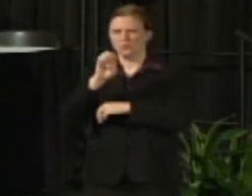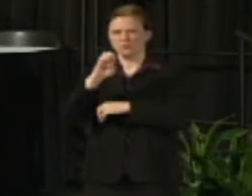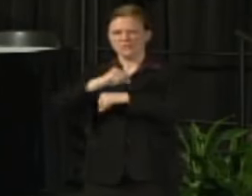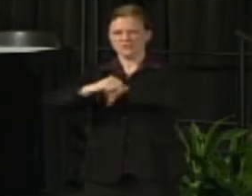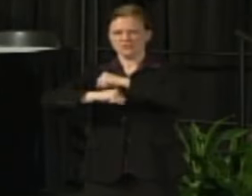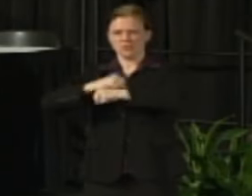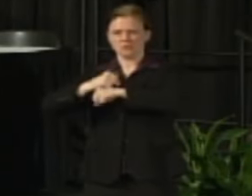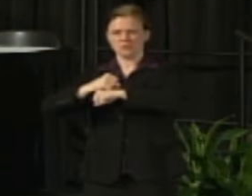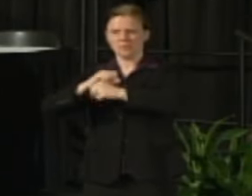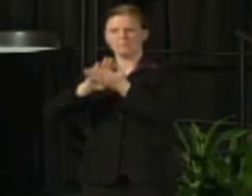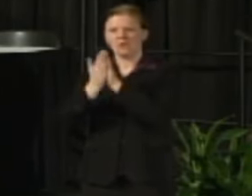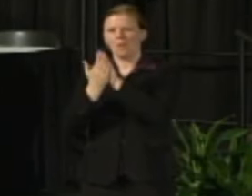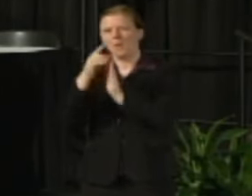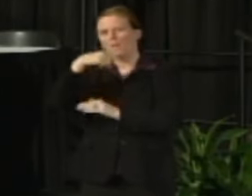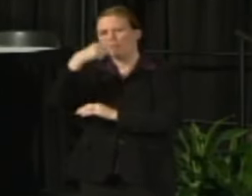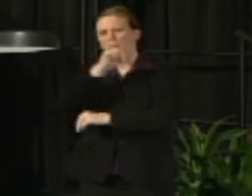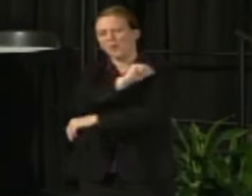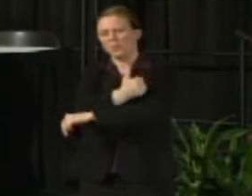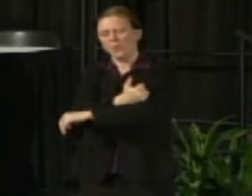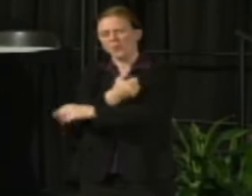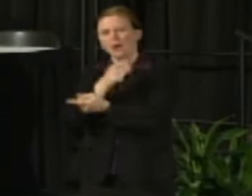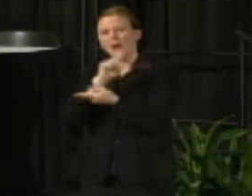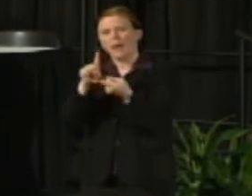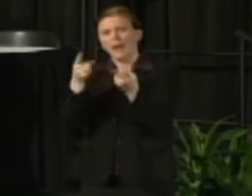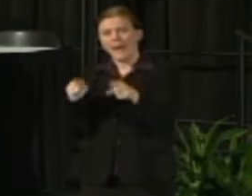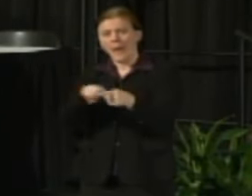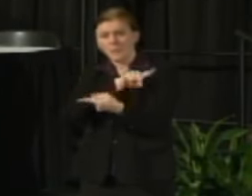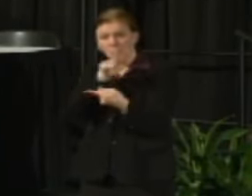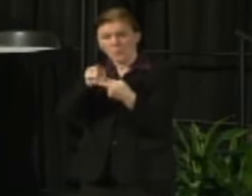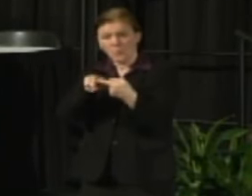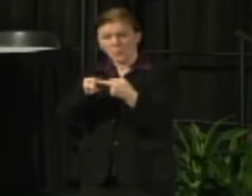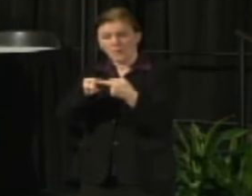that would not take place until July 1, 2016.